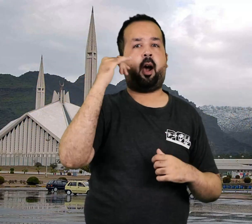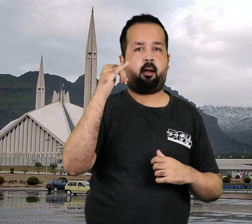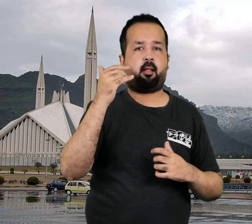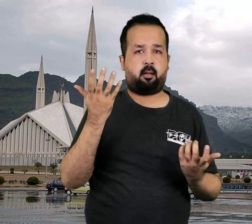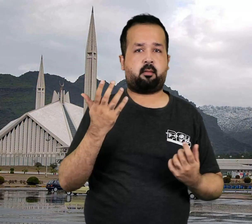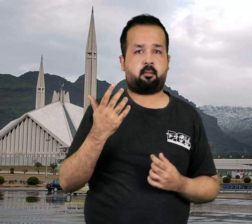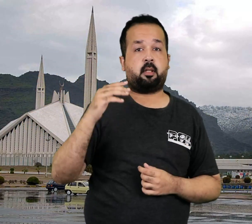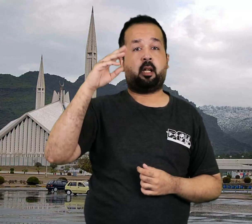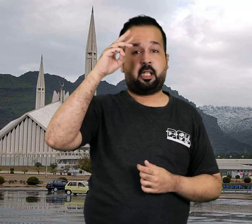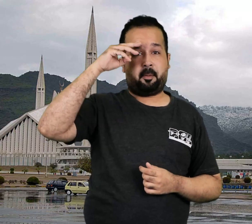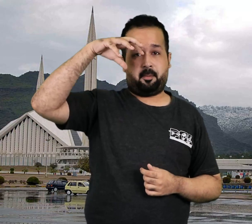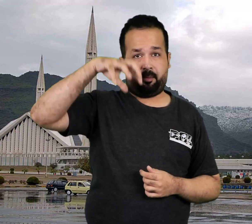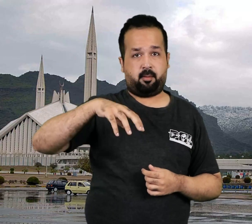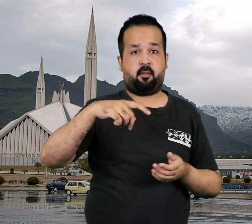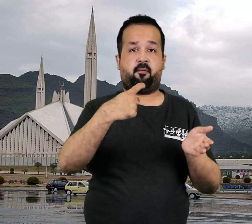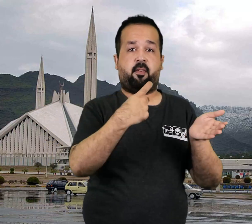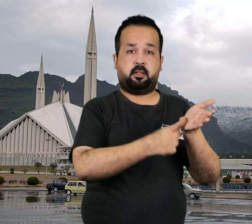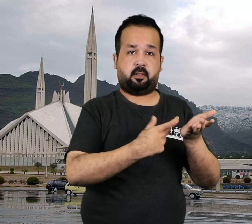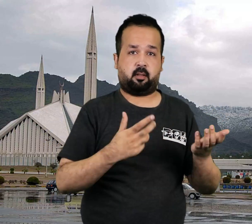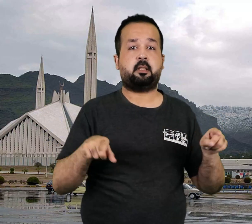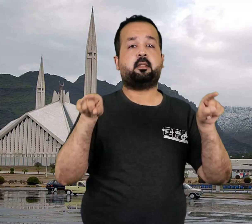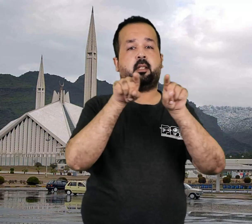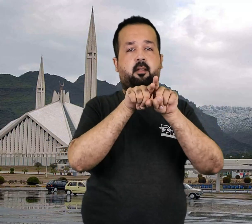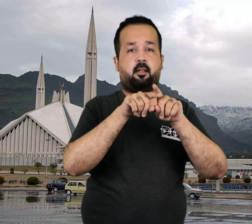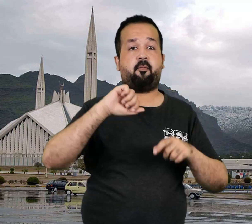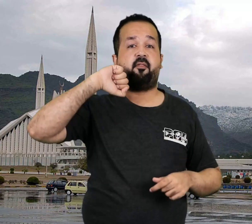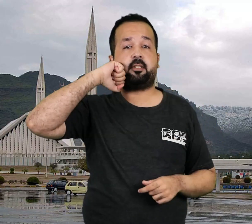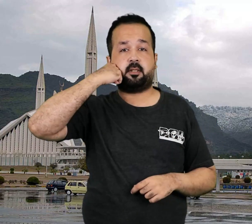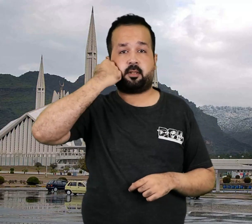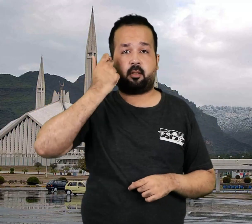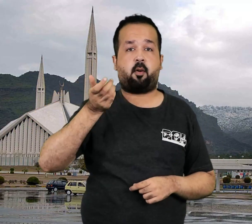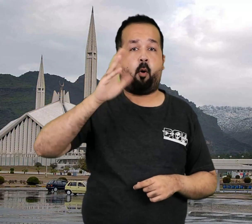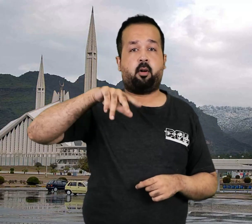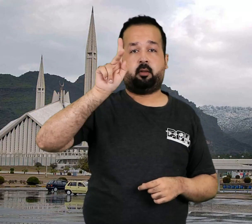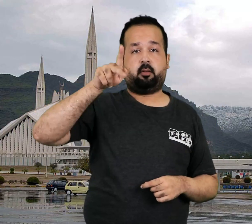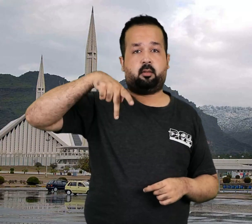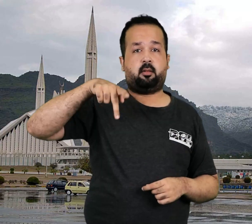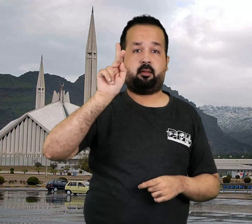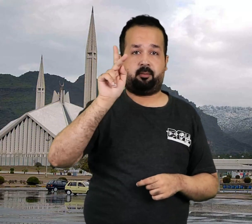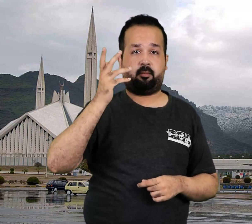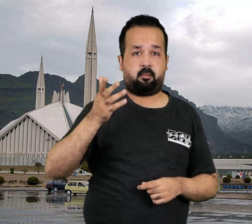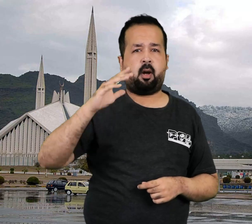while Punjab and Khyber Pakhtunkhwa will likely receive light rain, including Islamabad and Rawalpindi.